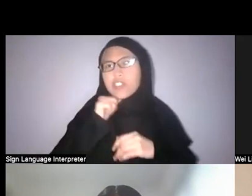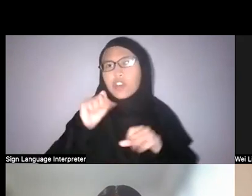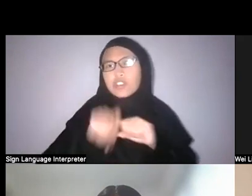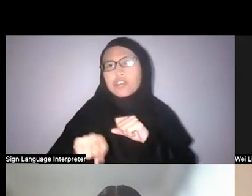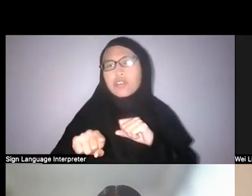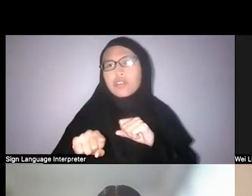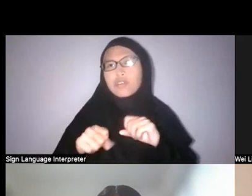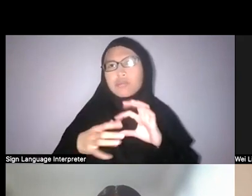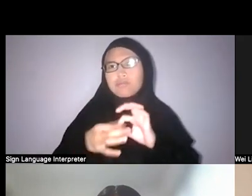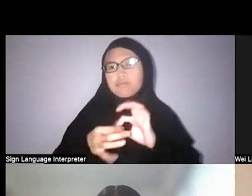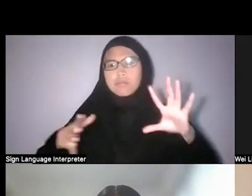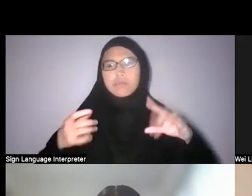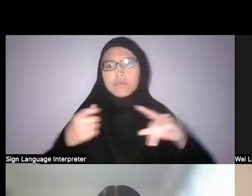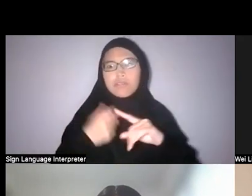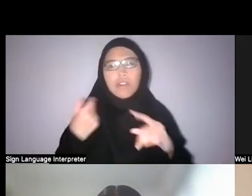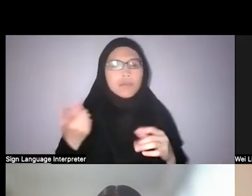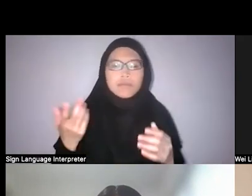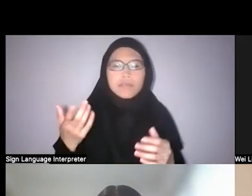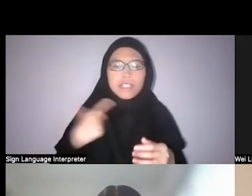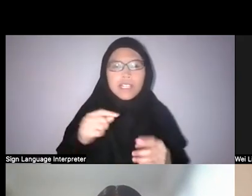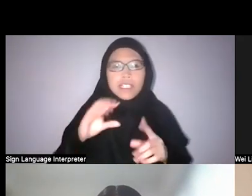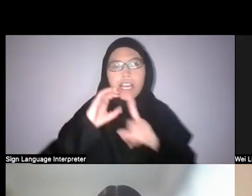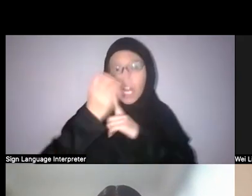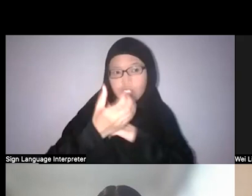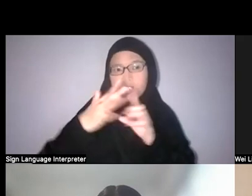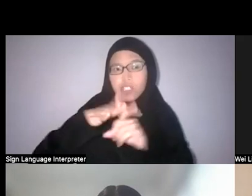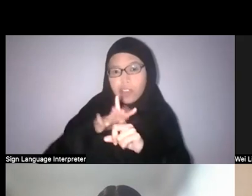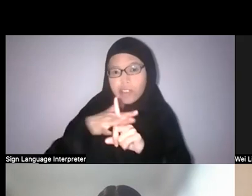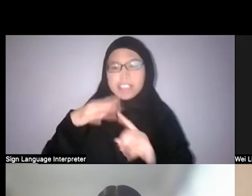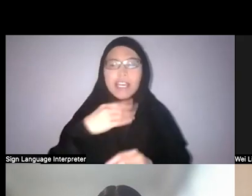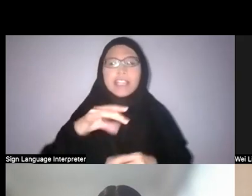from its cultural context, spiritual context.